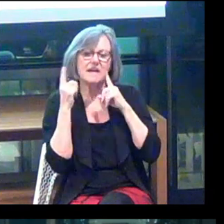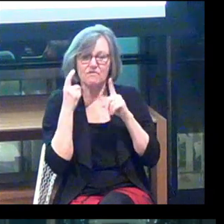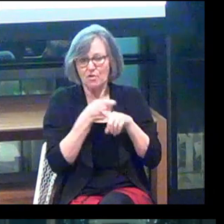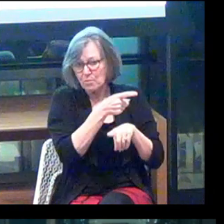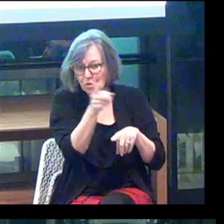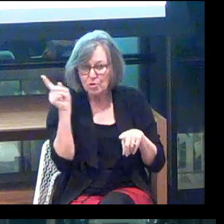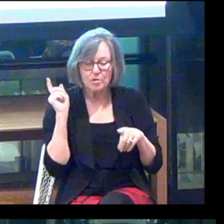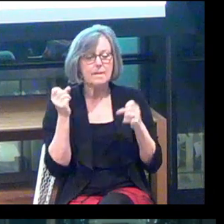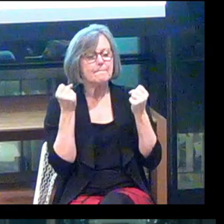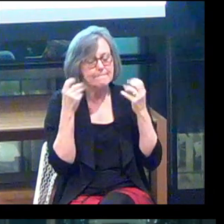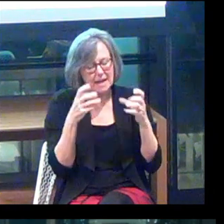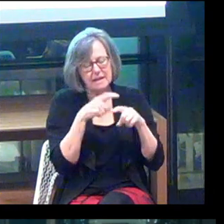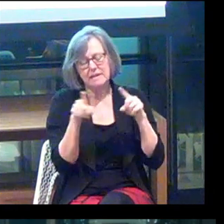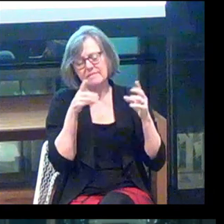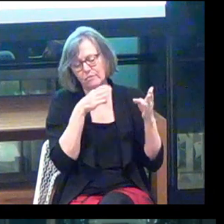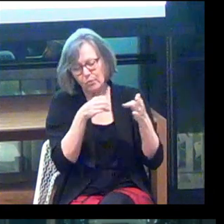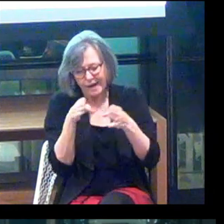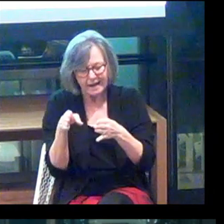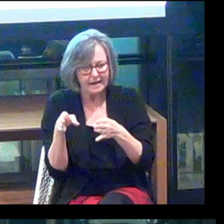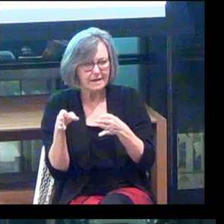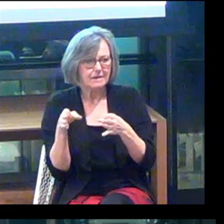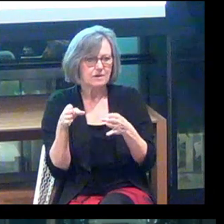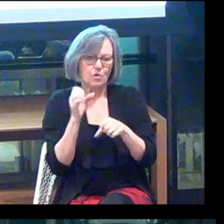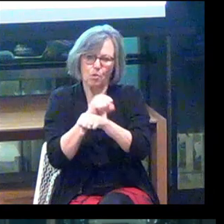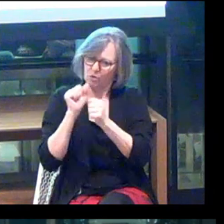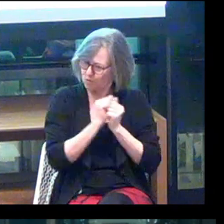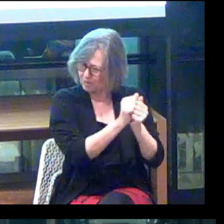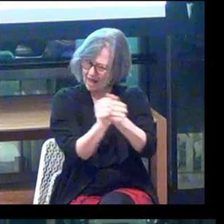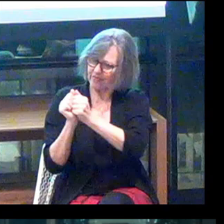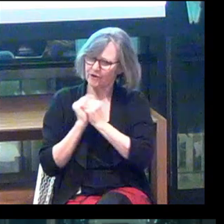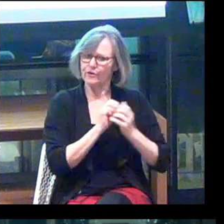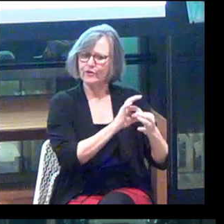There are so many ways we can work together here.